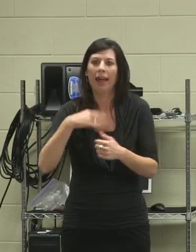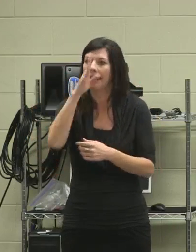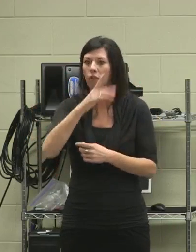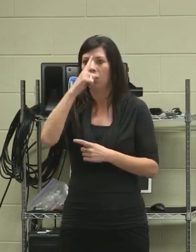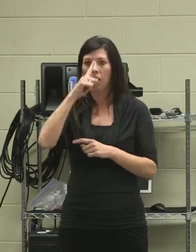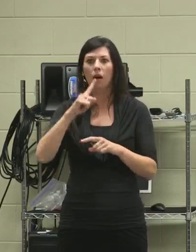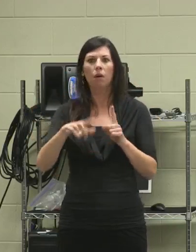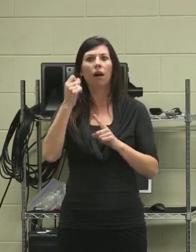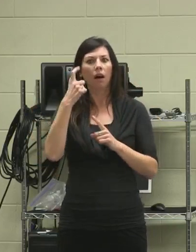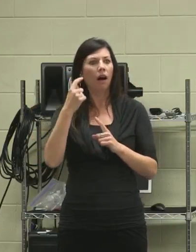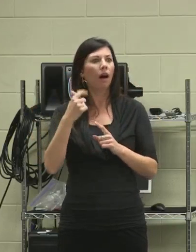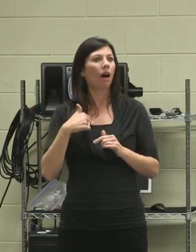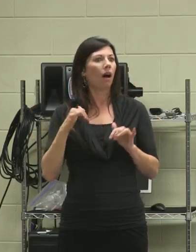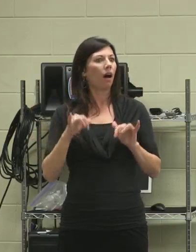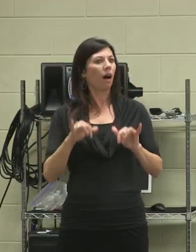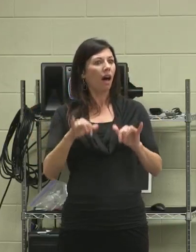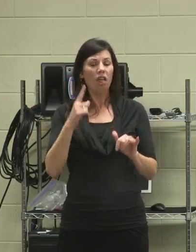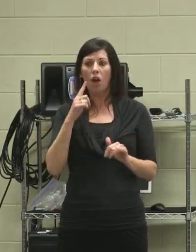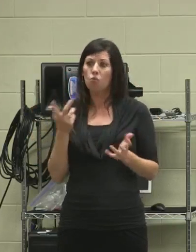quite a few jumps to realize I'm going to try welding,